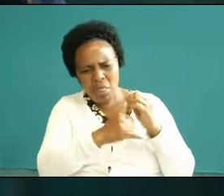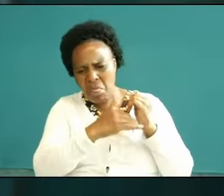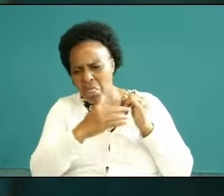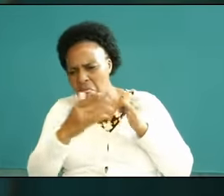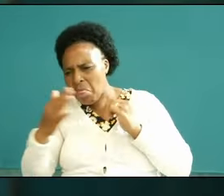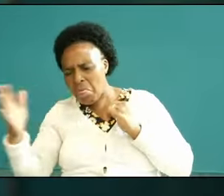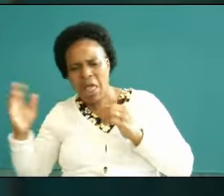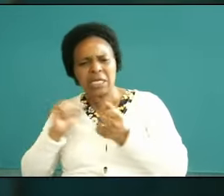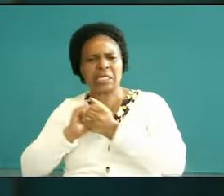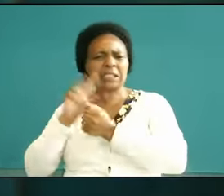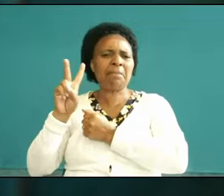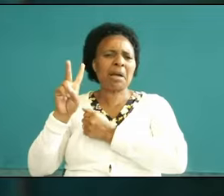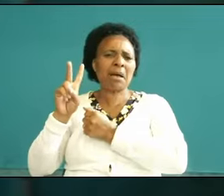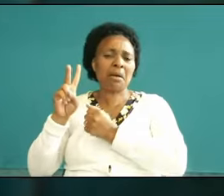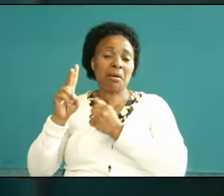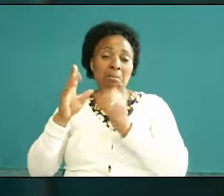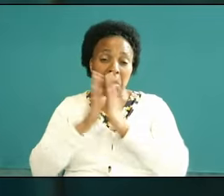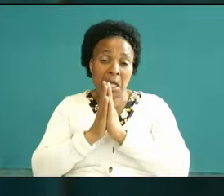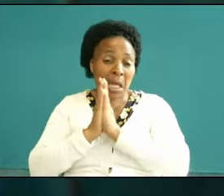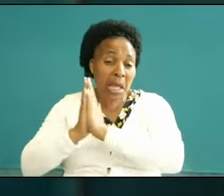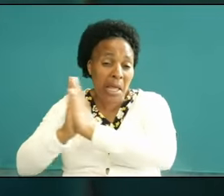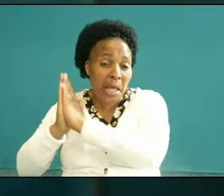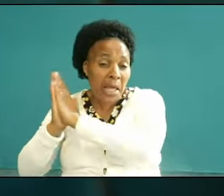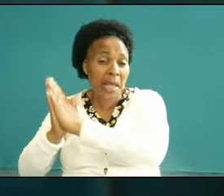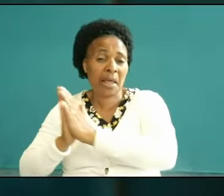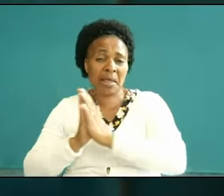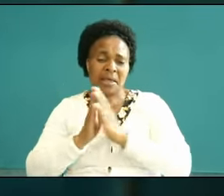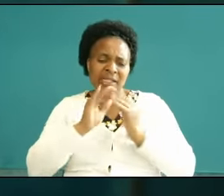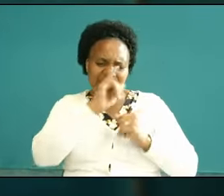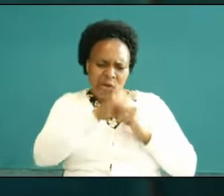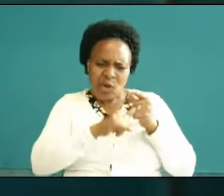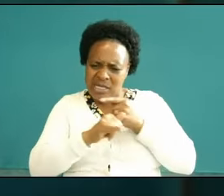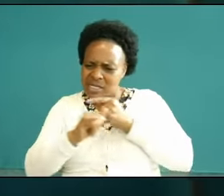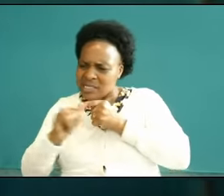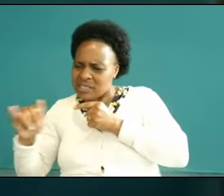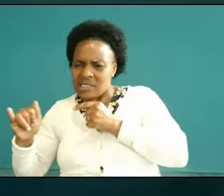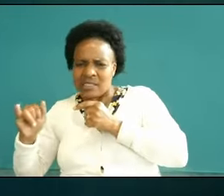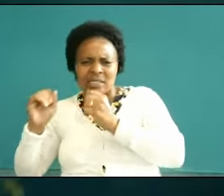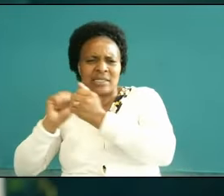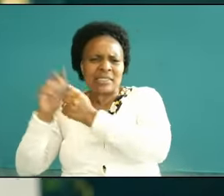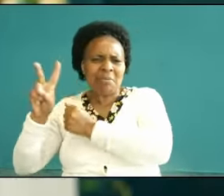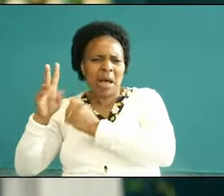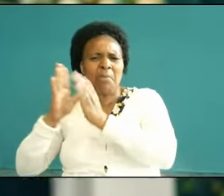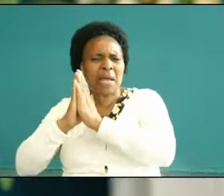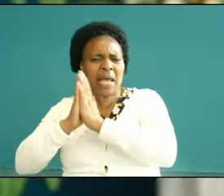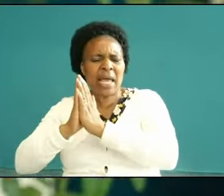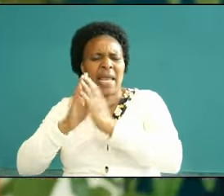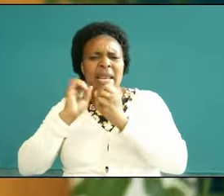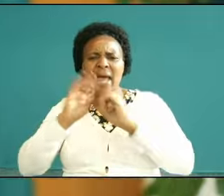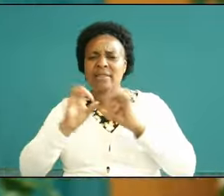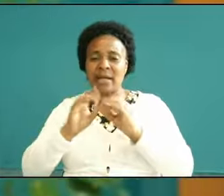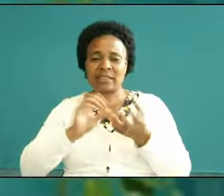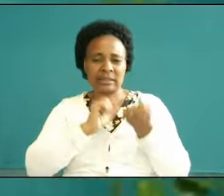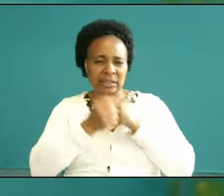thing nothing changes from January to December year in year out nothing changes you are perhaps